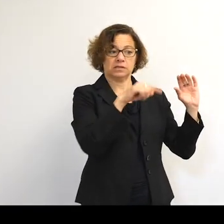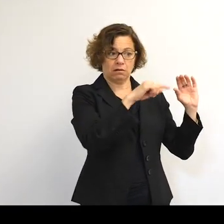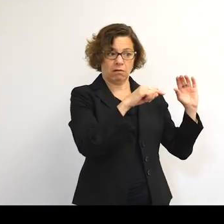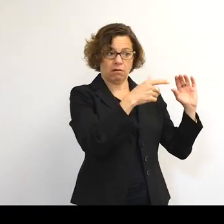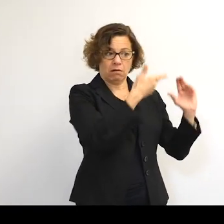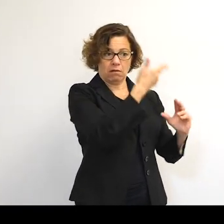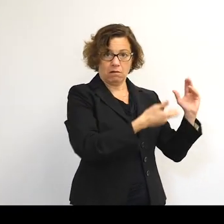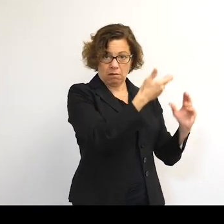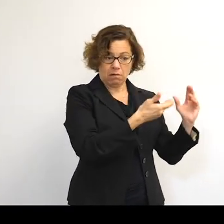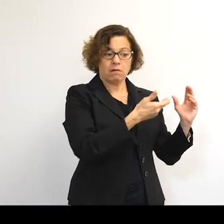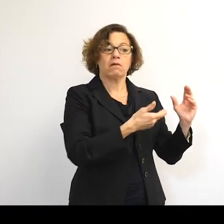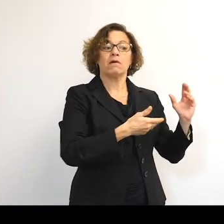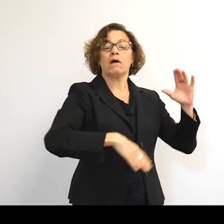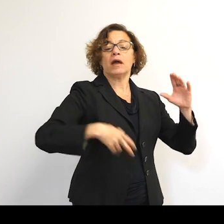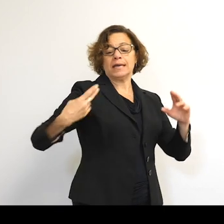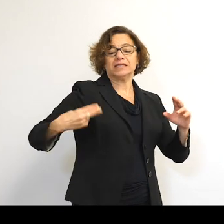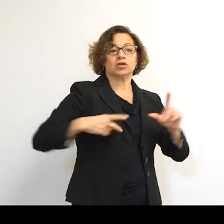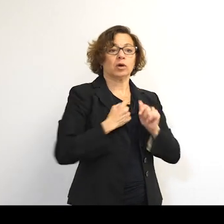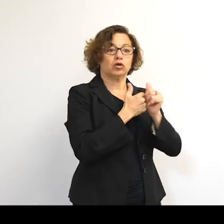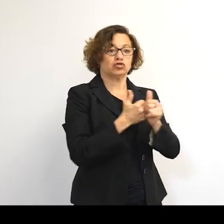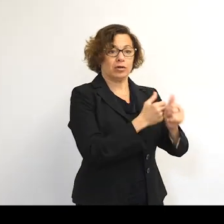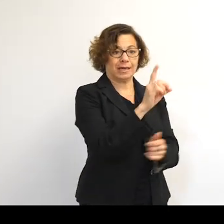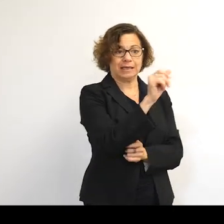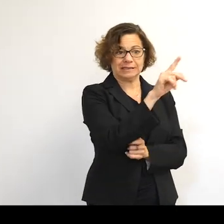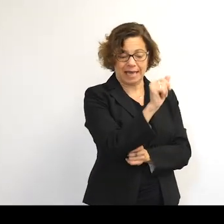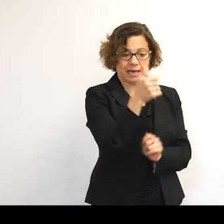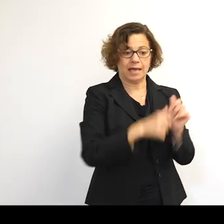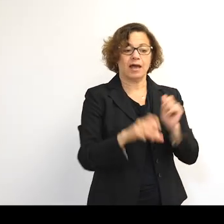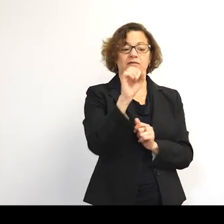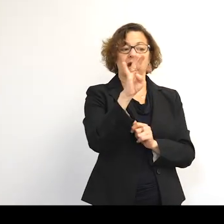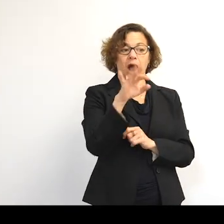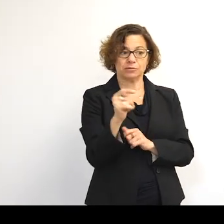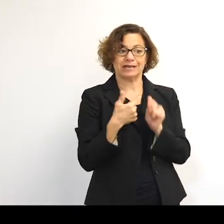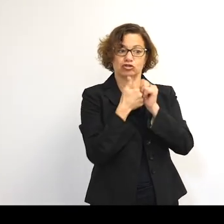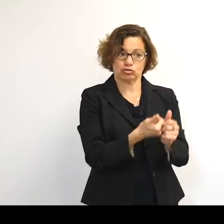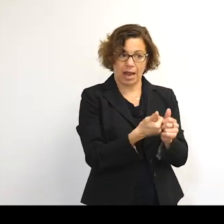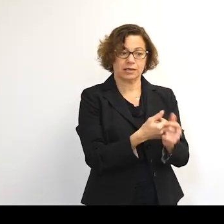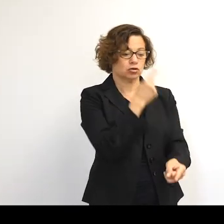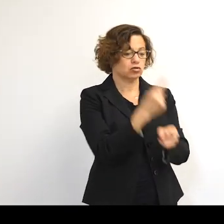on historical tracking data. Every object is an object that was tracked. It's in the correct orbit.